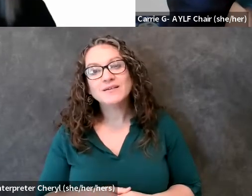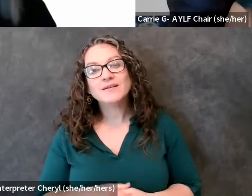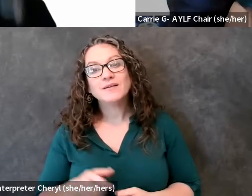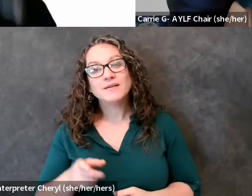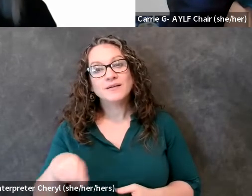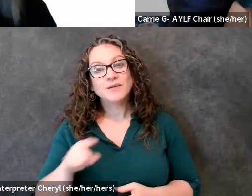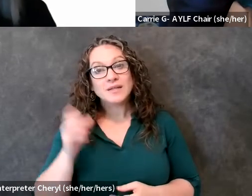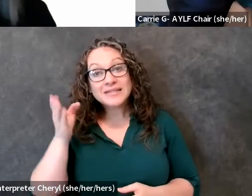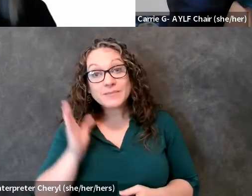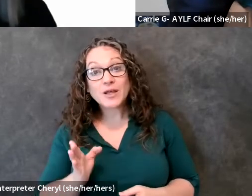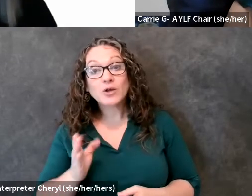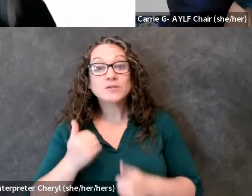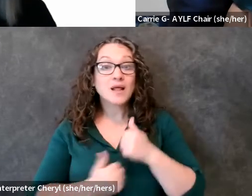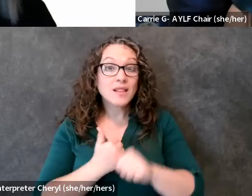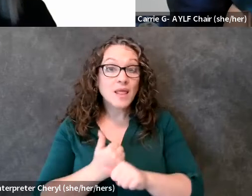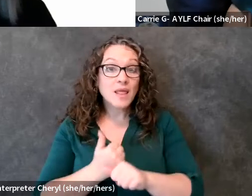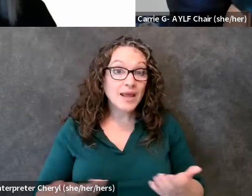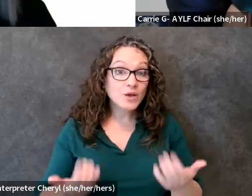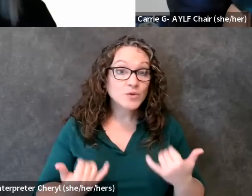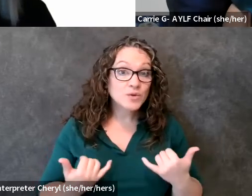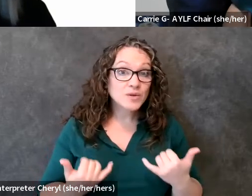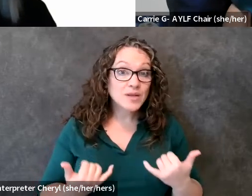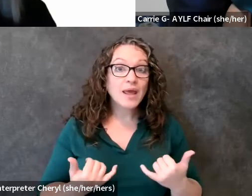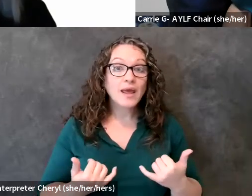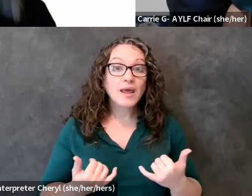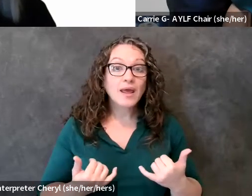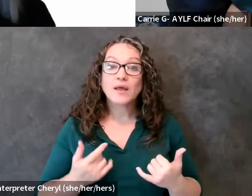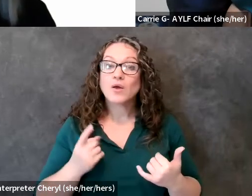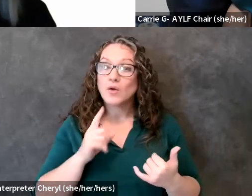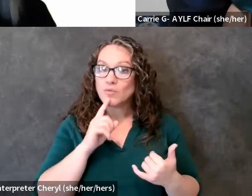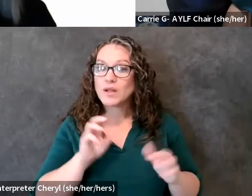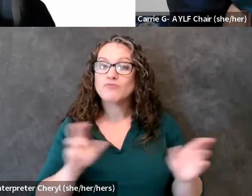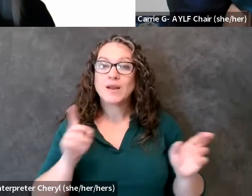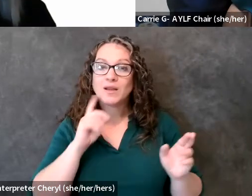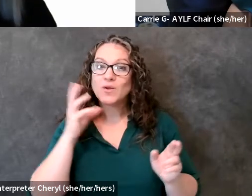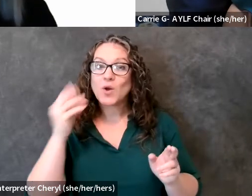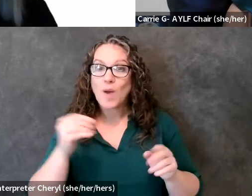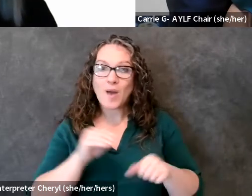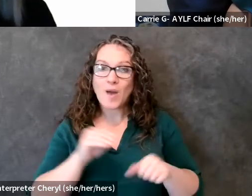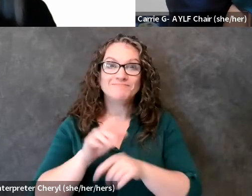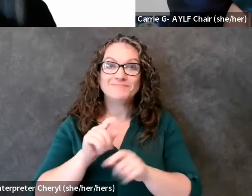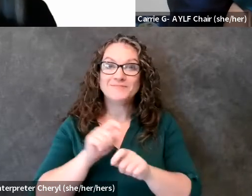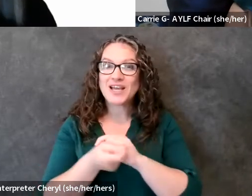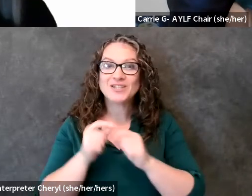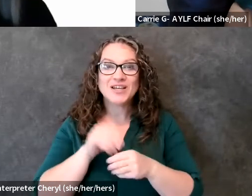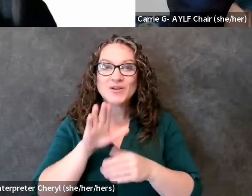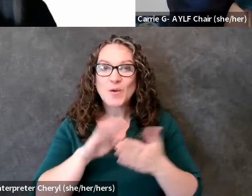alumni that we're here to really use that is to go out and make that change in your community all